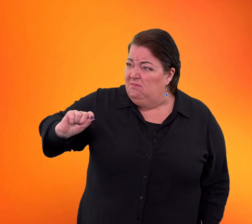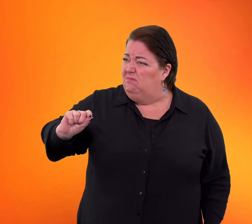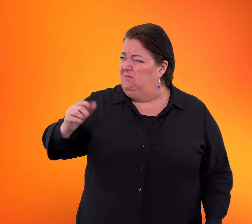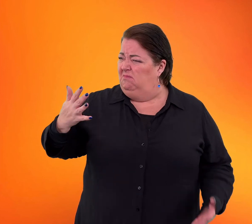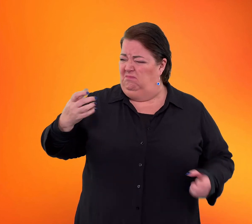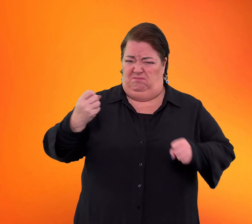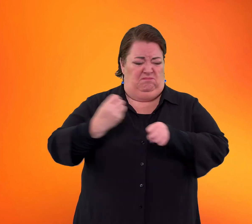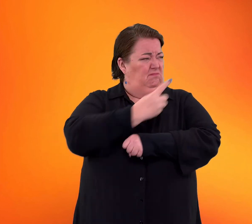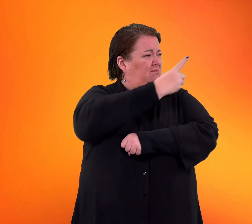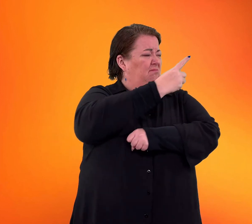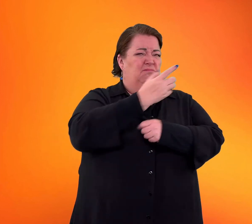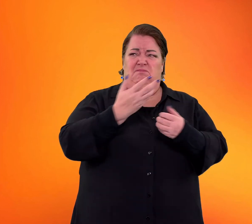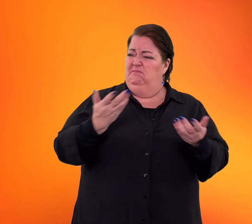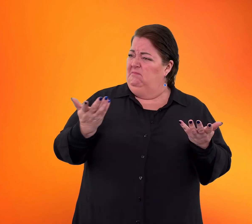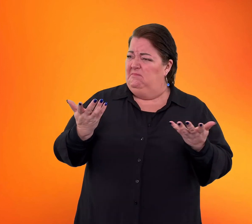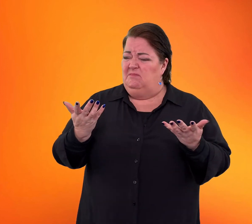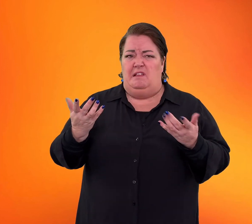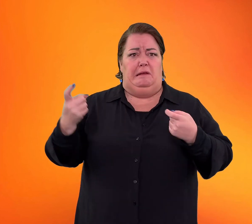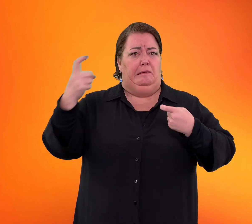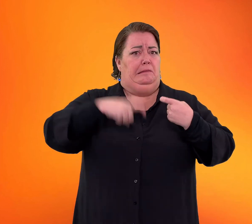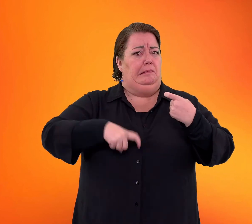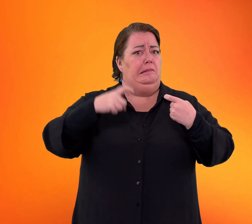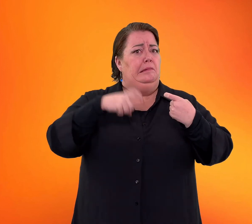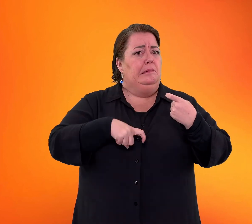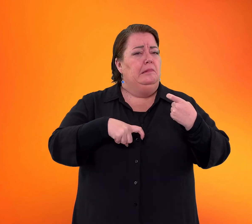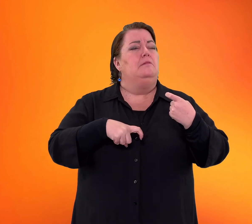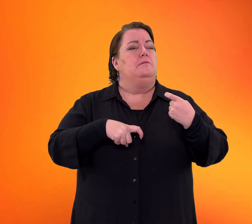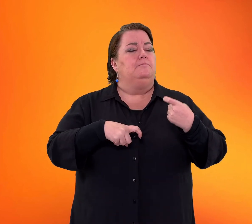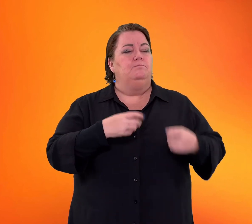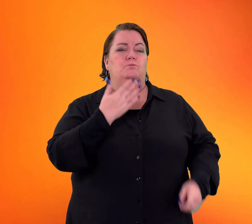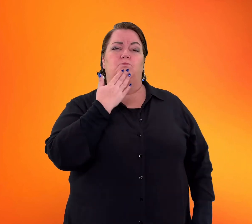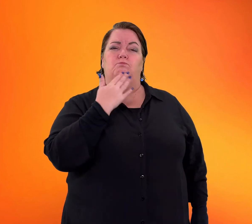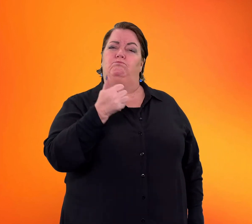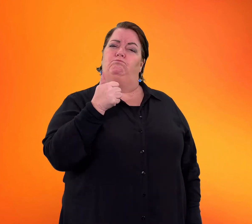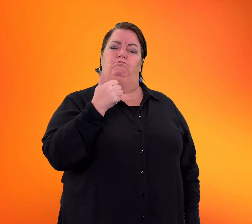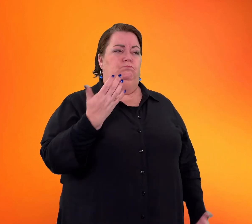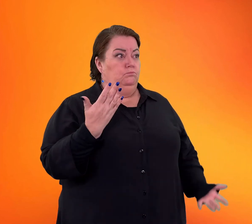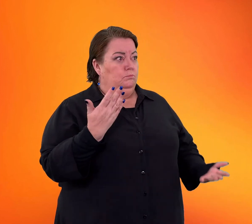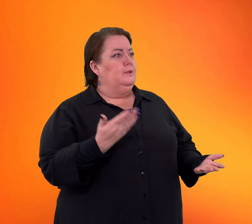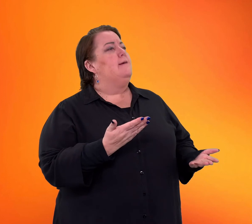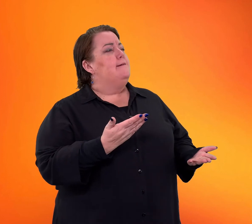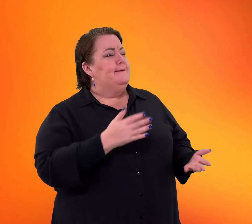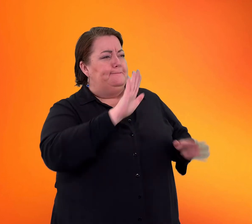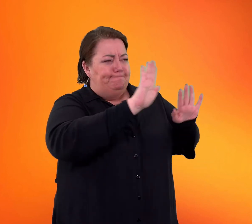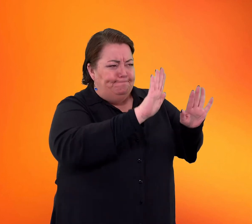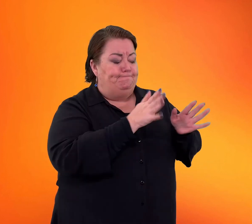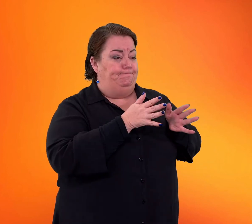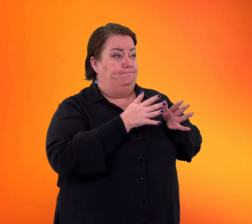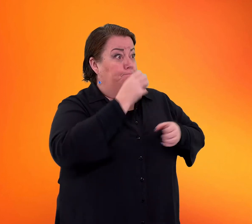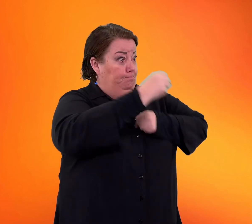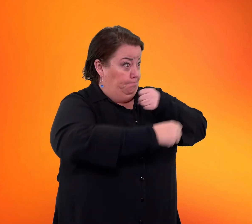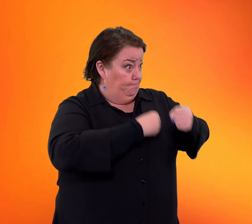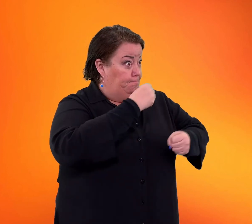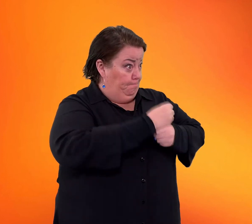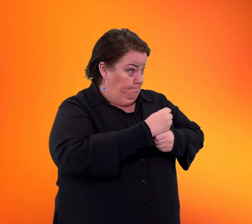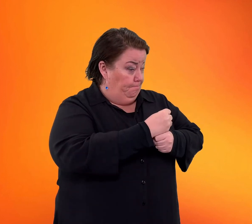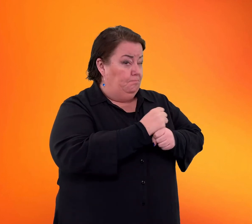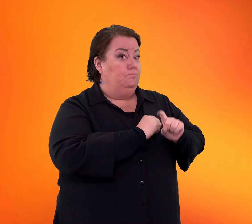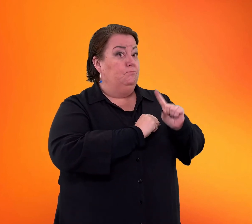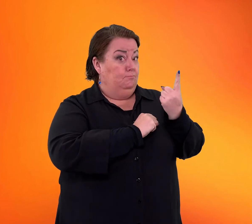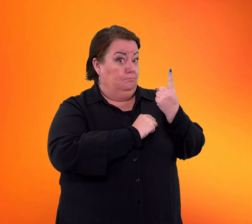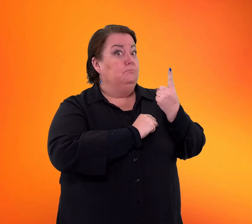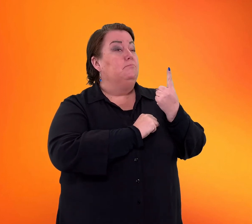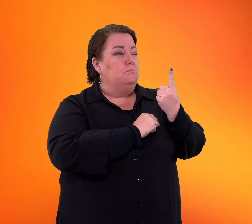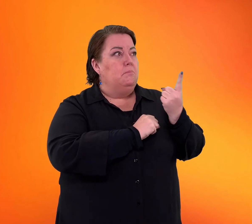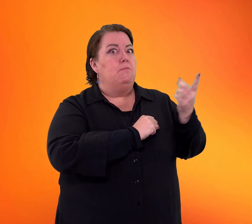so it’s better to describe...